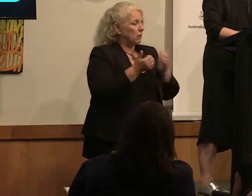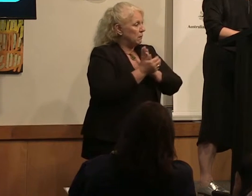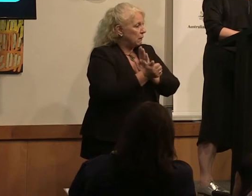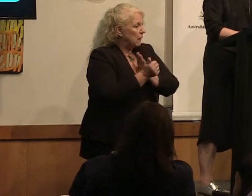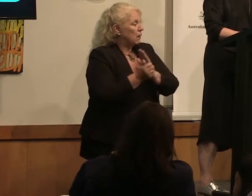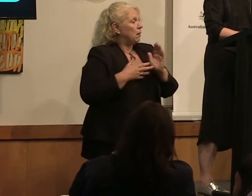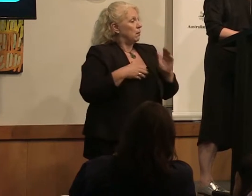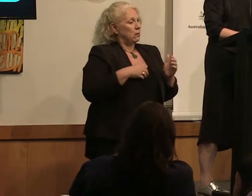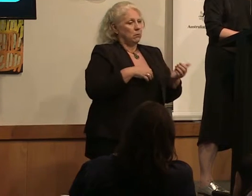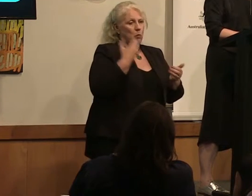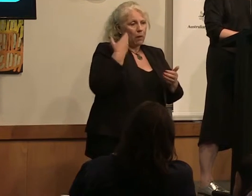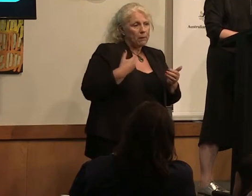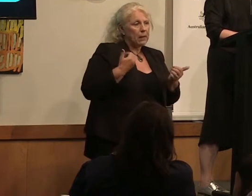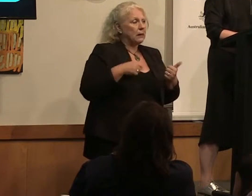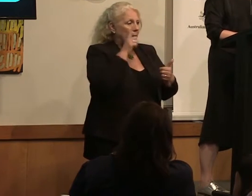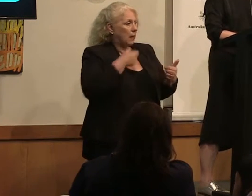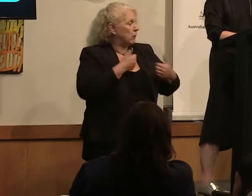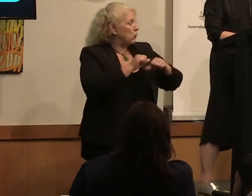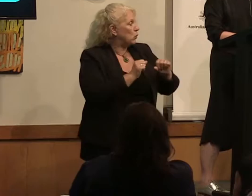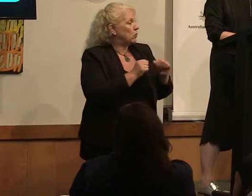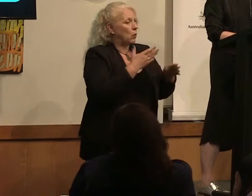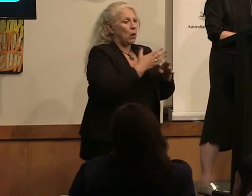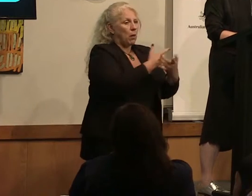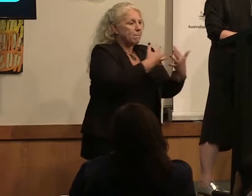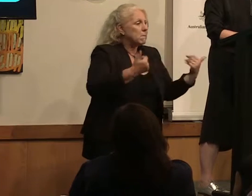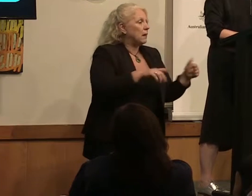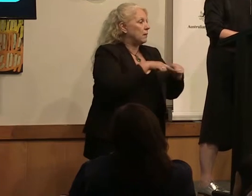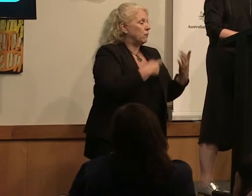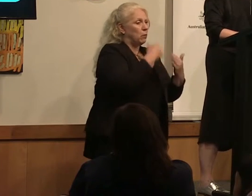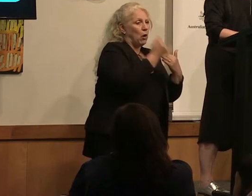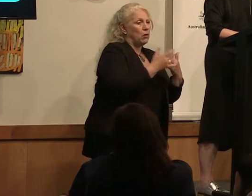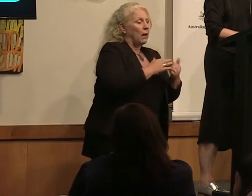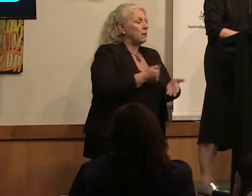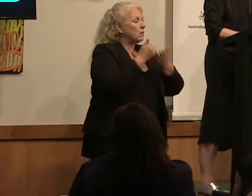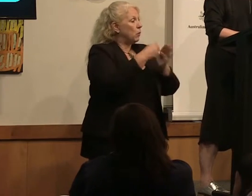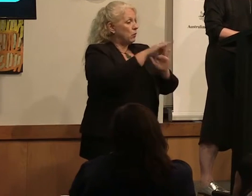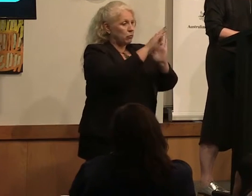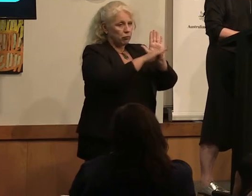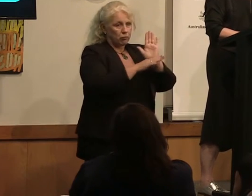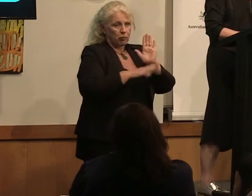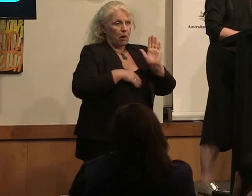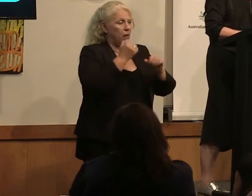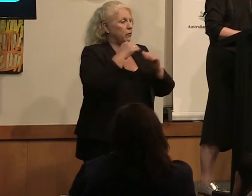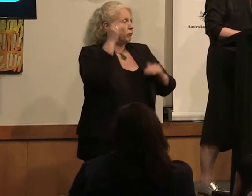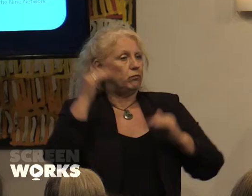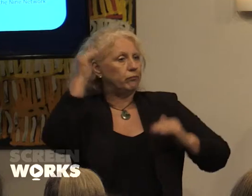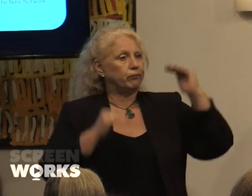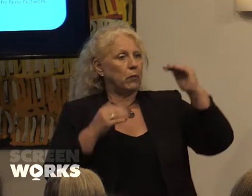technicians that can be engaged to work on slated projects and it supports the principles of gender equity and promotes the project partners commitment to